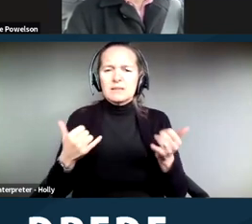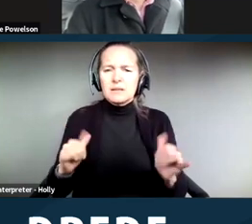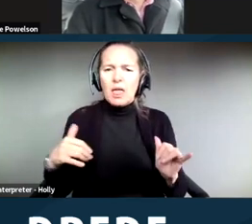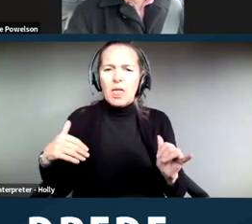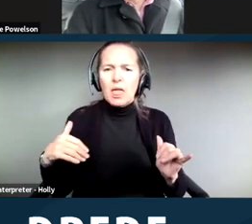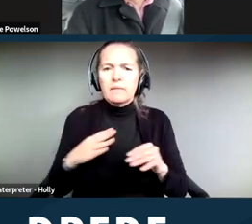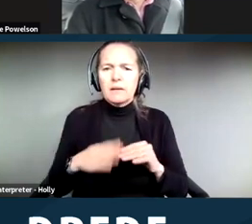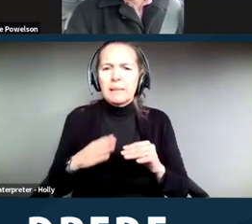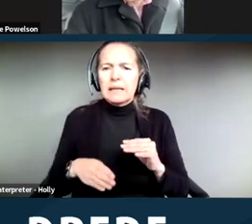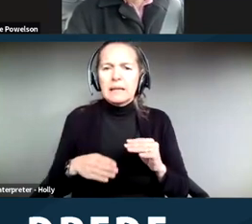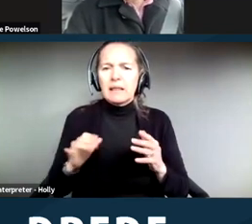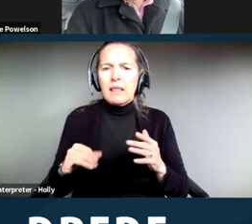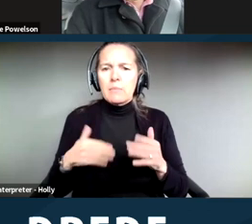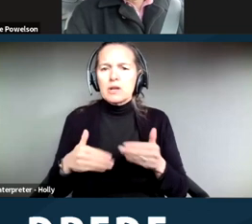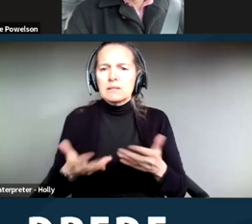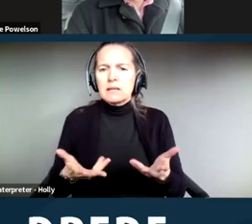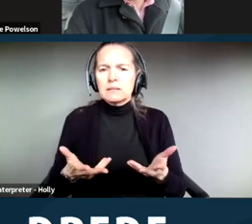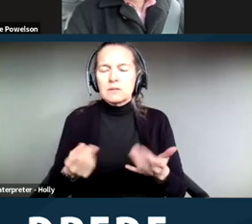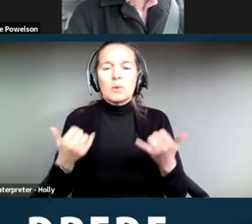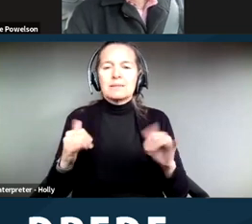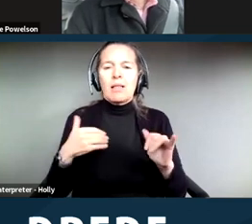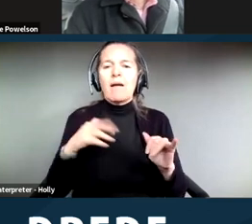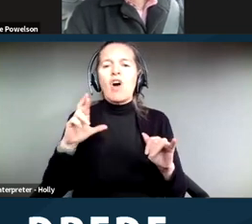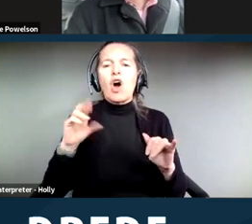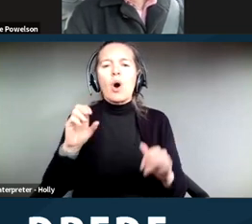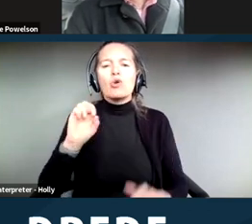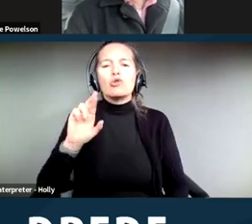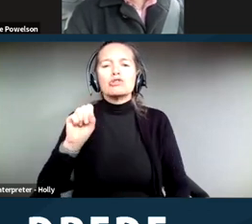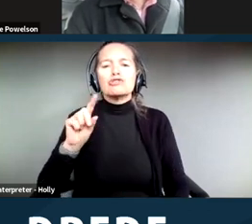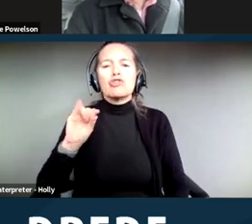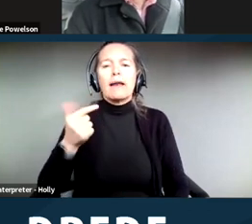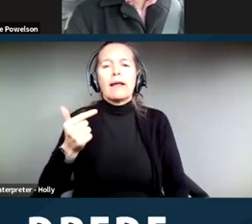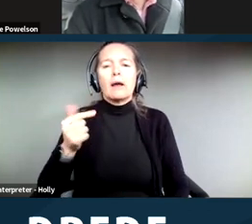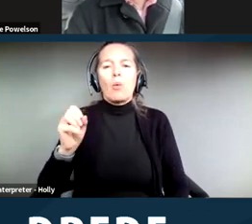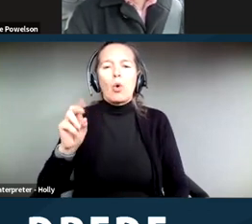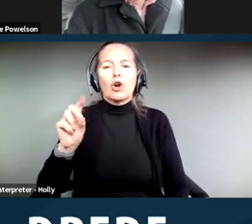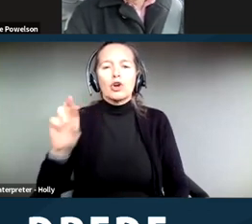there's ‑‑ the restraining order is still in effect because we're still going through this